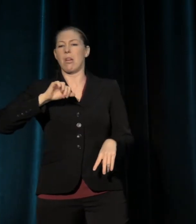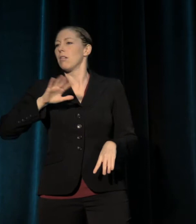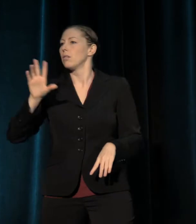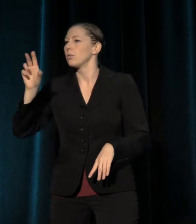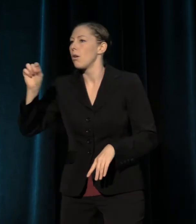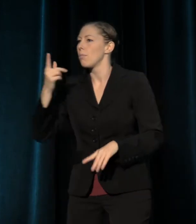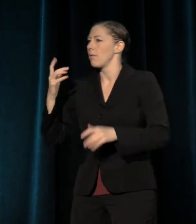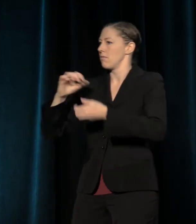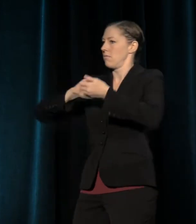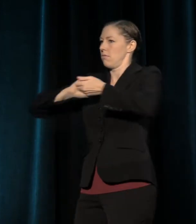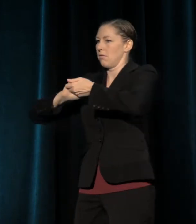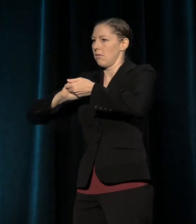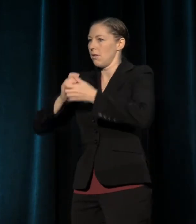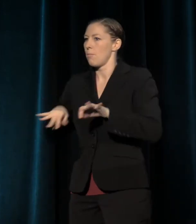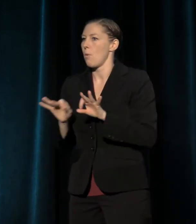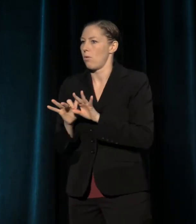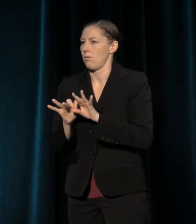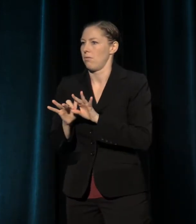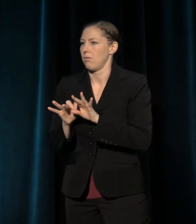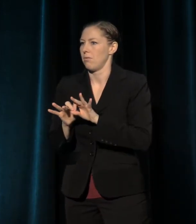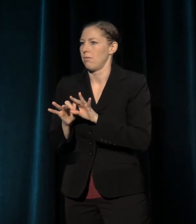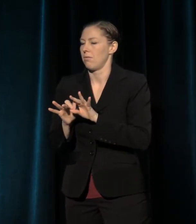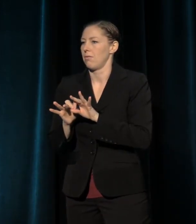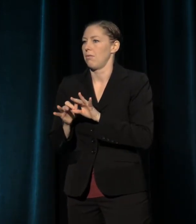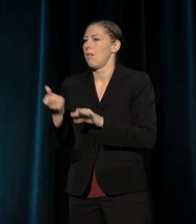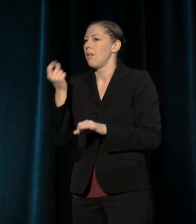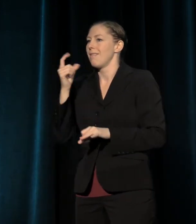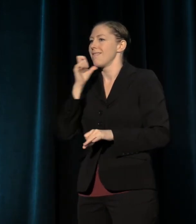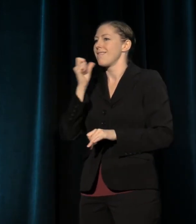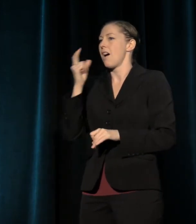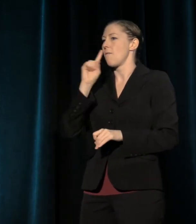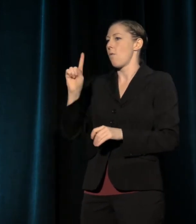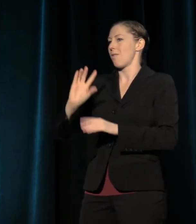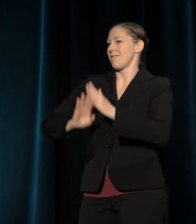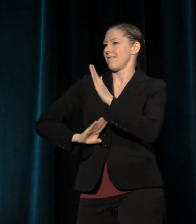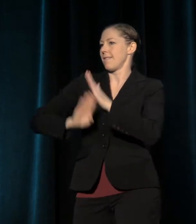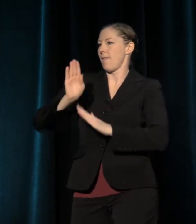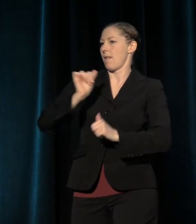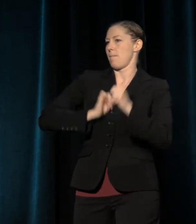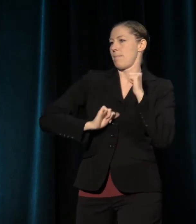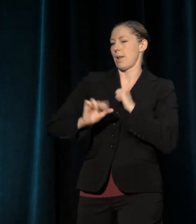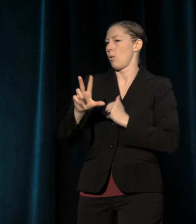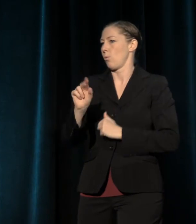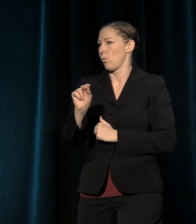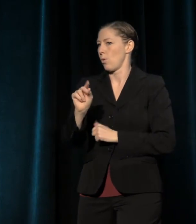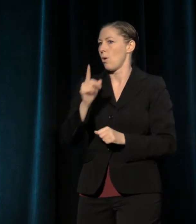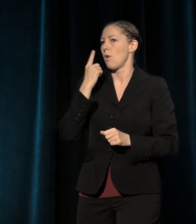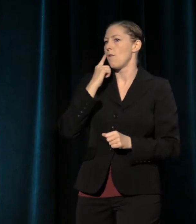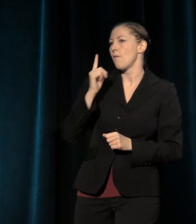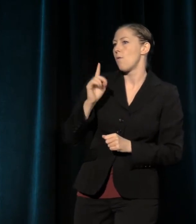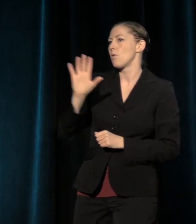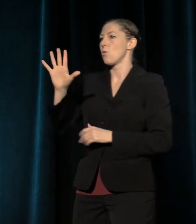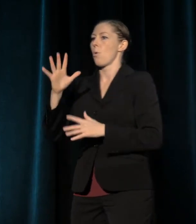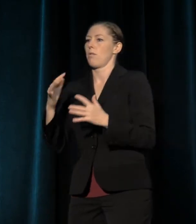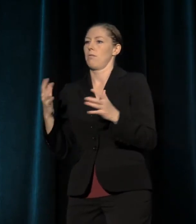They may not be your collaborative partners in making plays, but they are your collaborative partners in making your theaters.